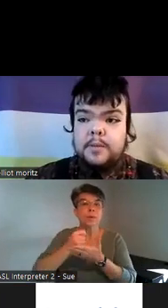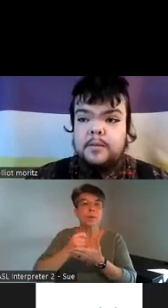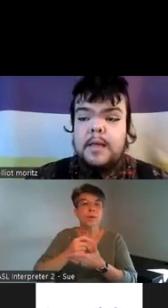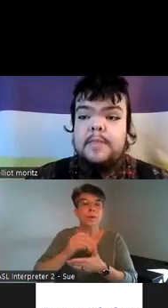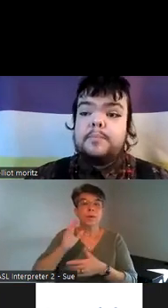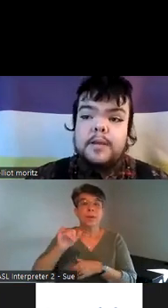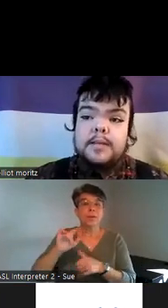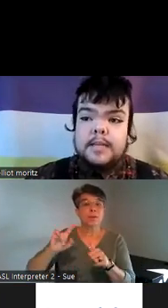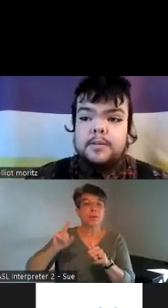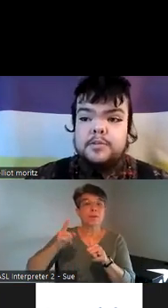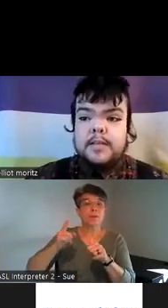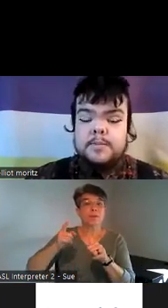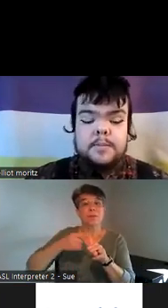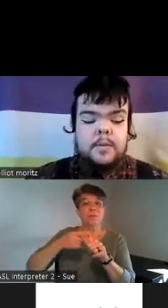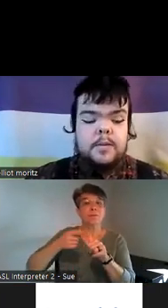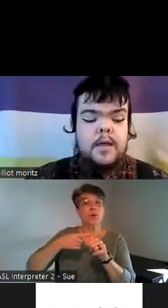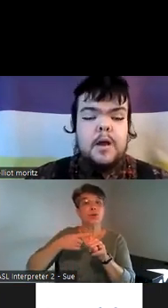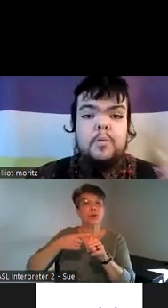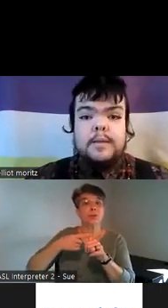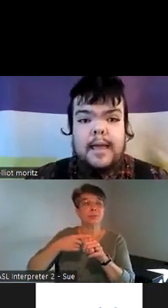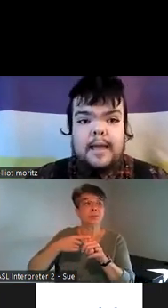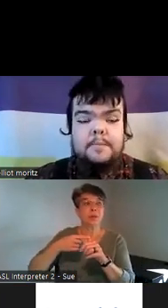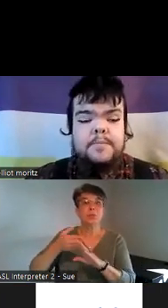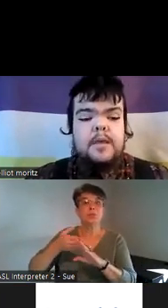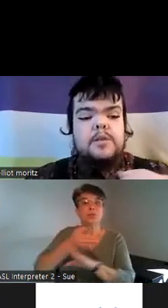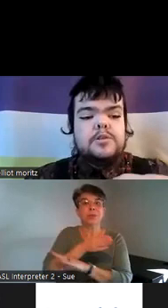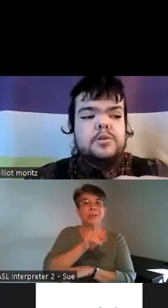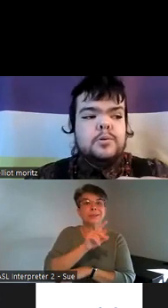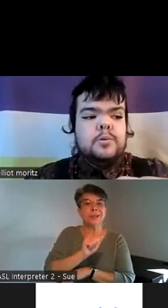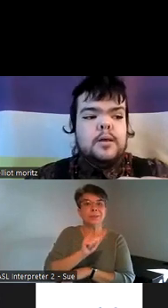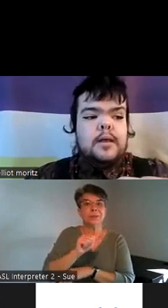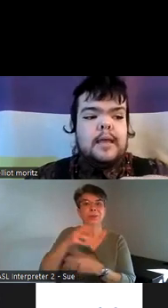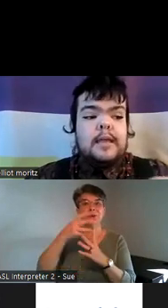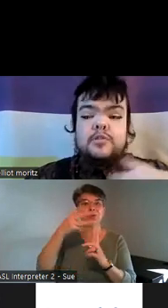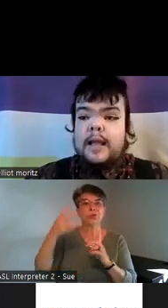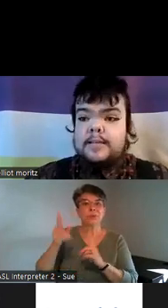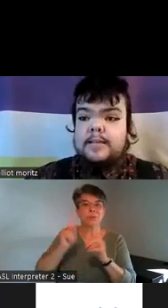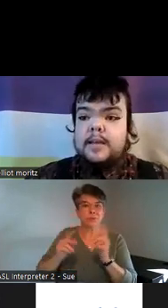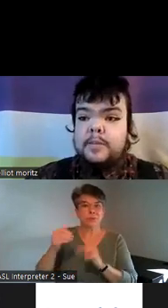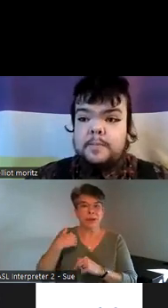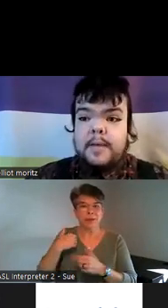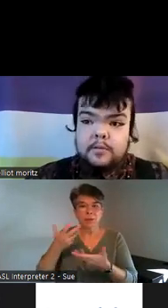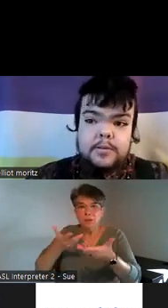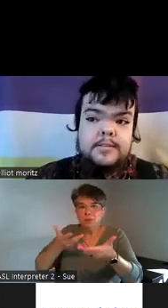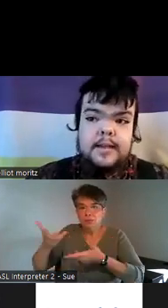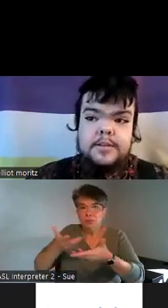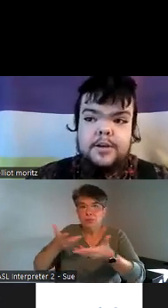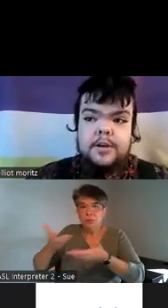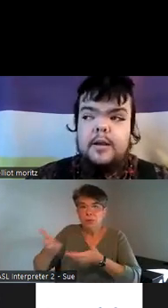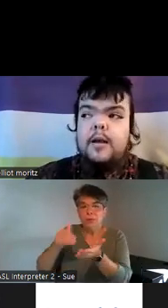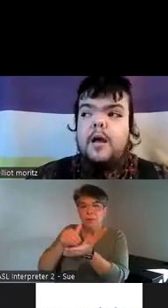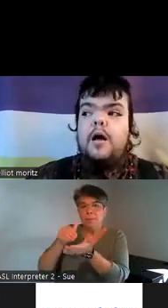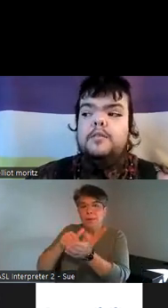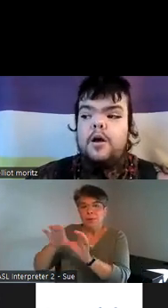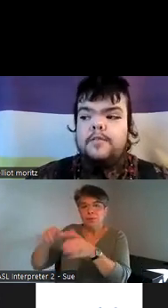people that pre- disabled trans people will get to interacting with the medical sector a lot of